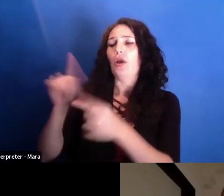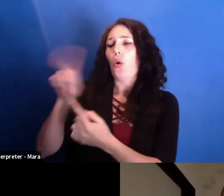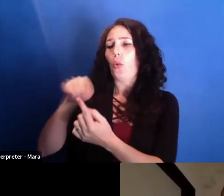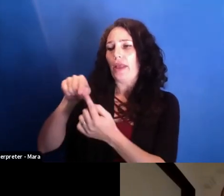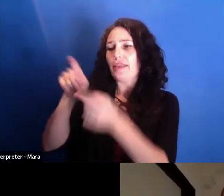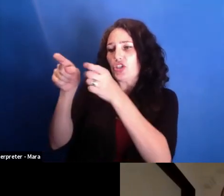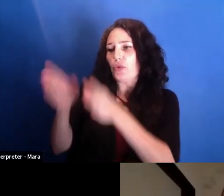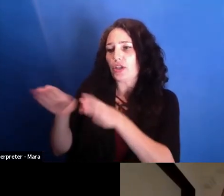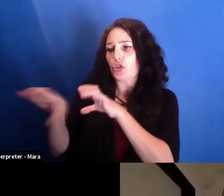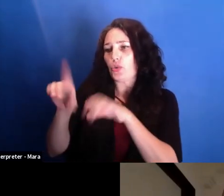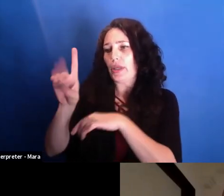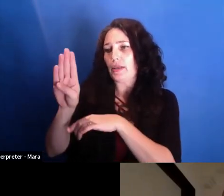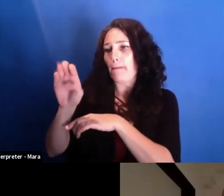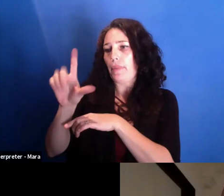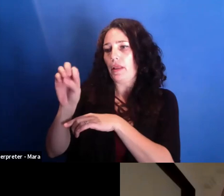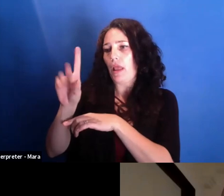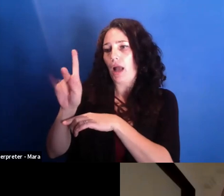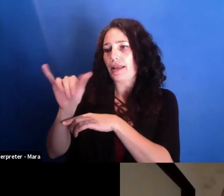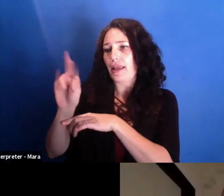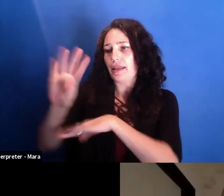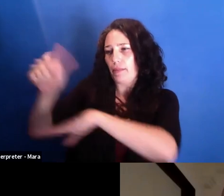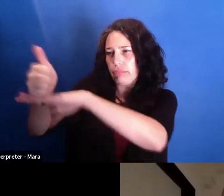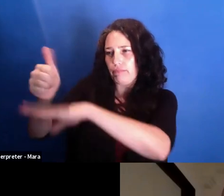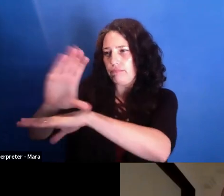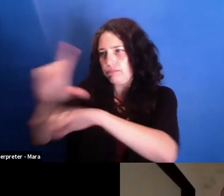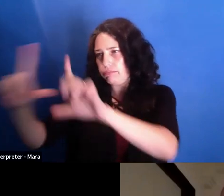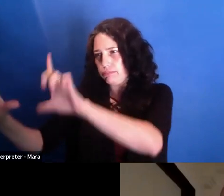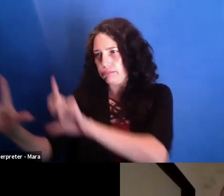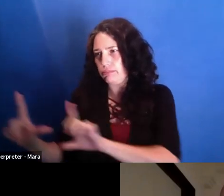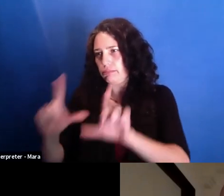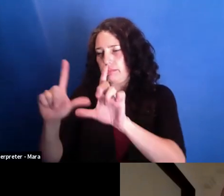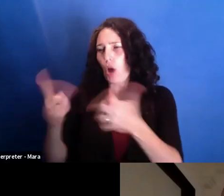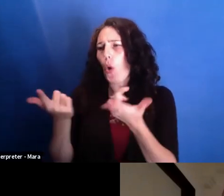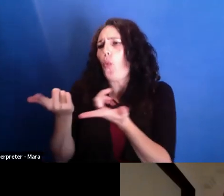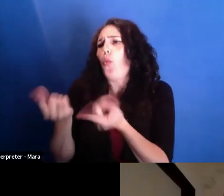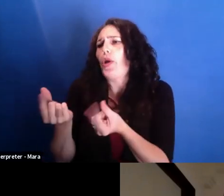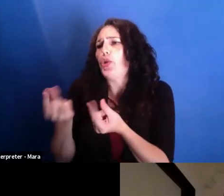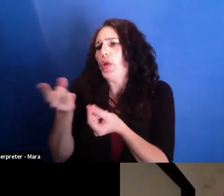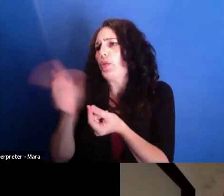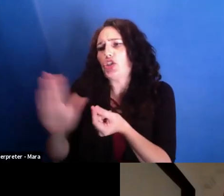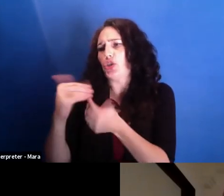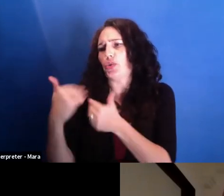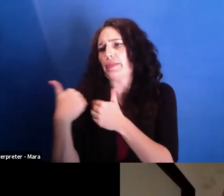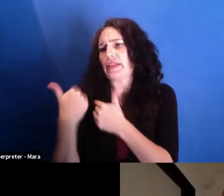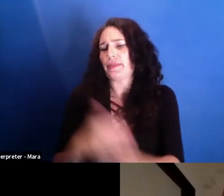And he said, the only thing that I'm doing is I'm just looking for the actor and his emotions